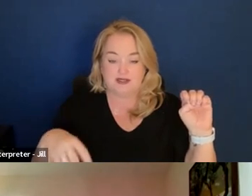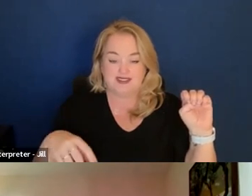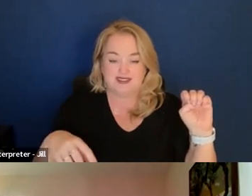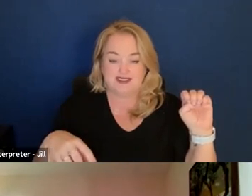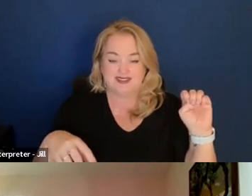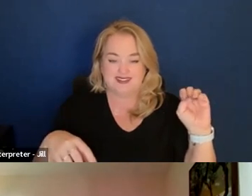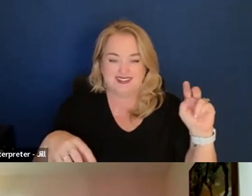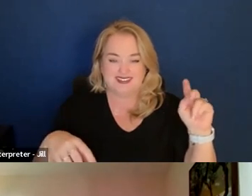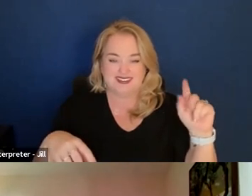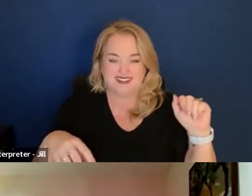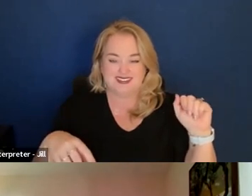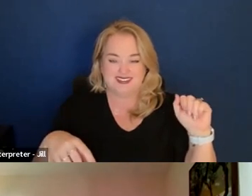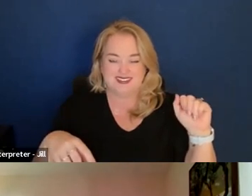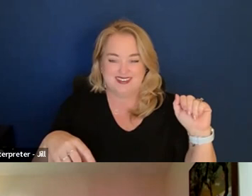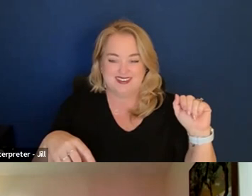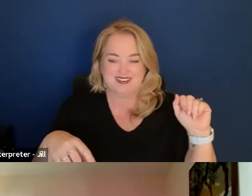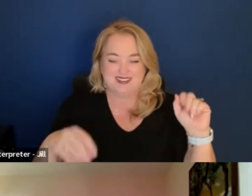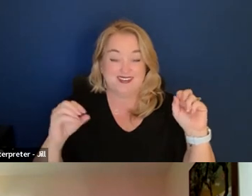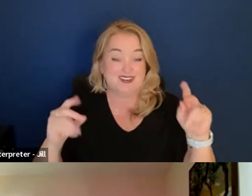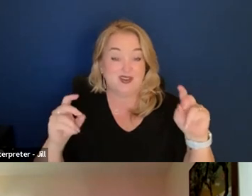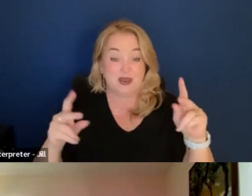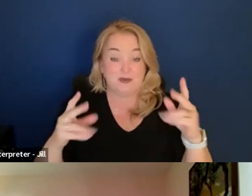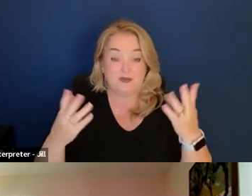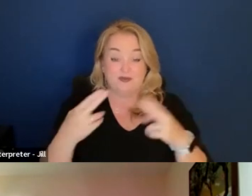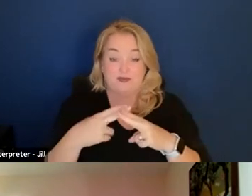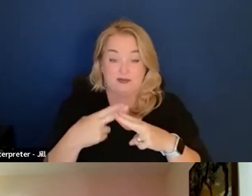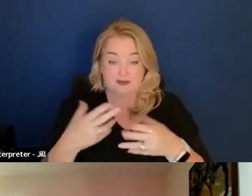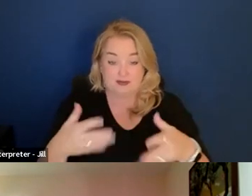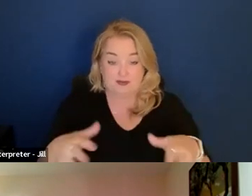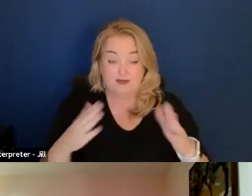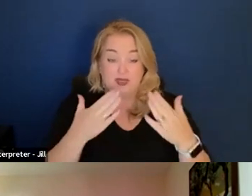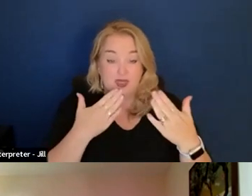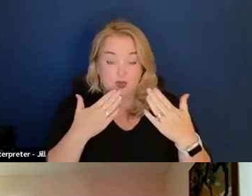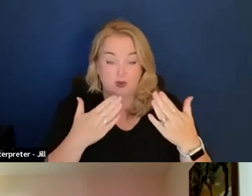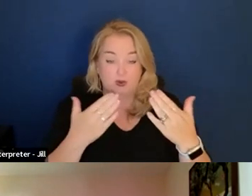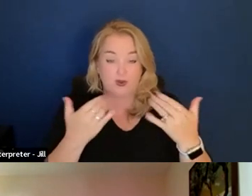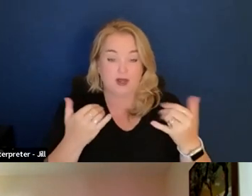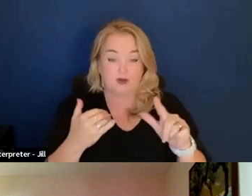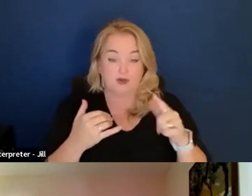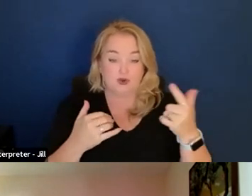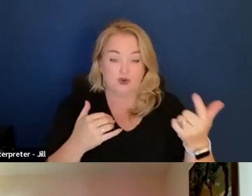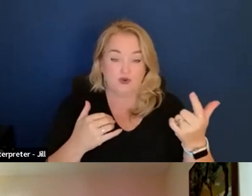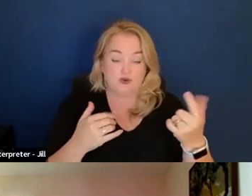All right. Role has been taken. I'll now turn it over to our Subcommittee Chair.